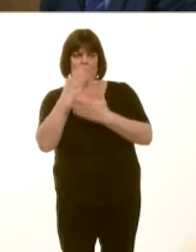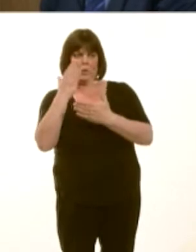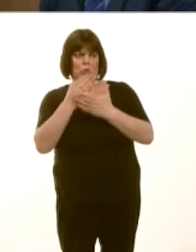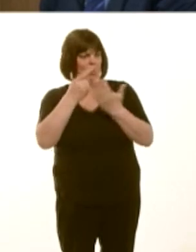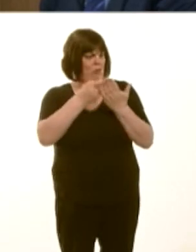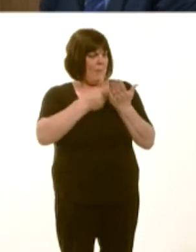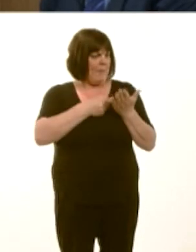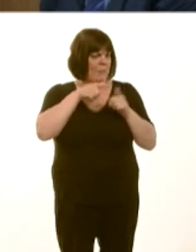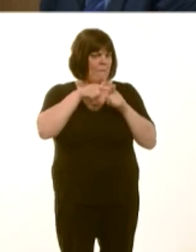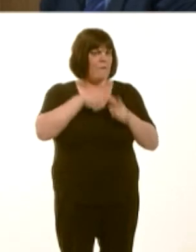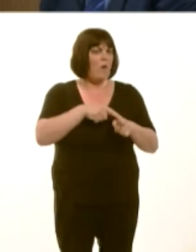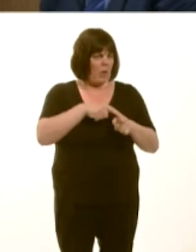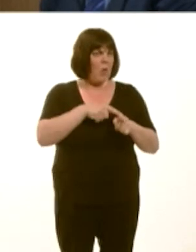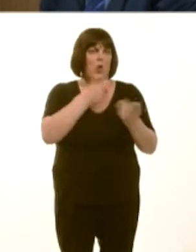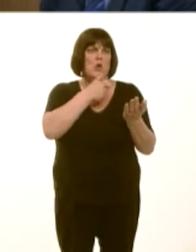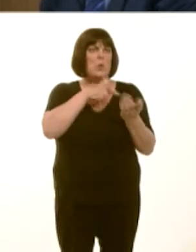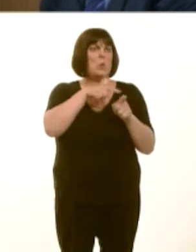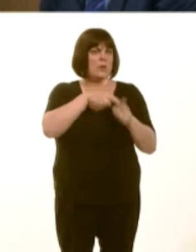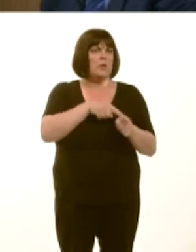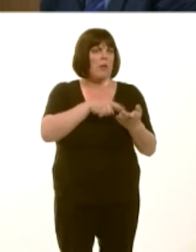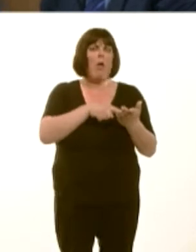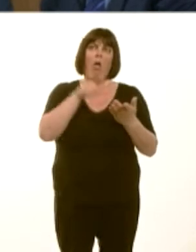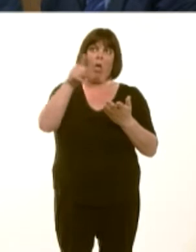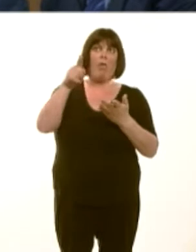and that is something that they are in the process of doing.